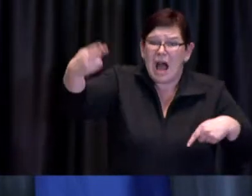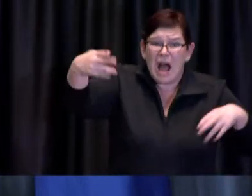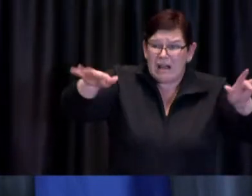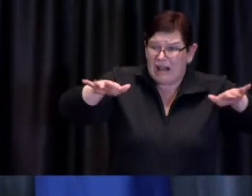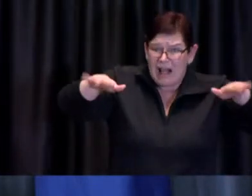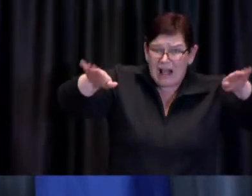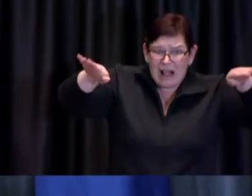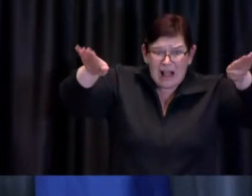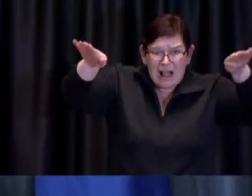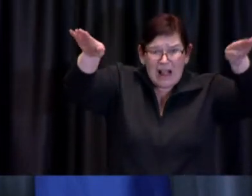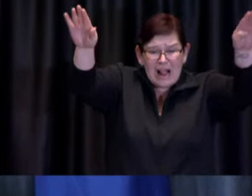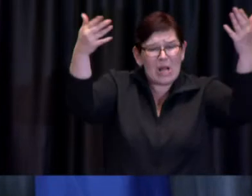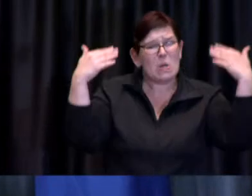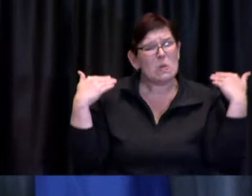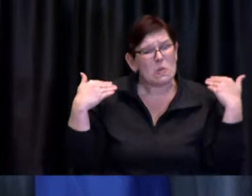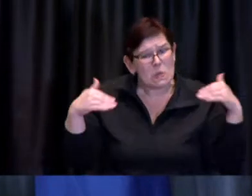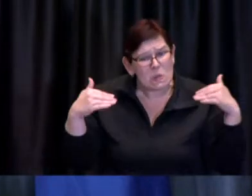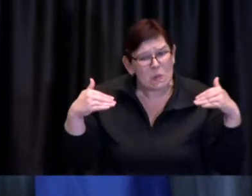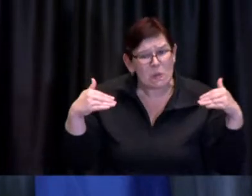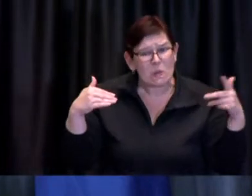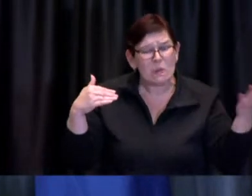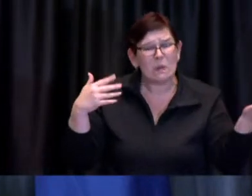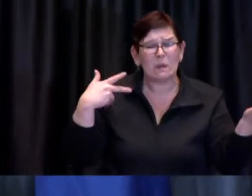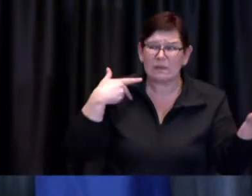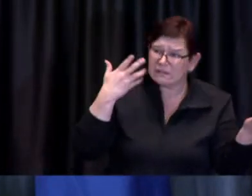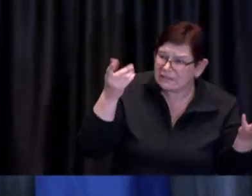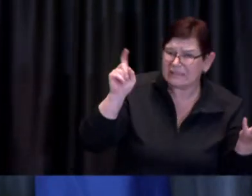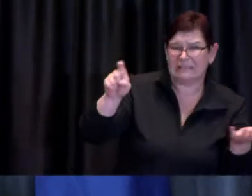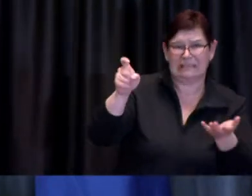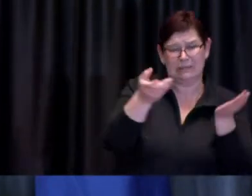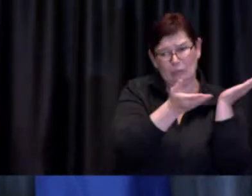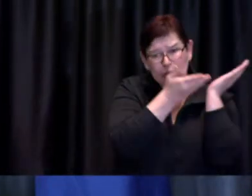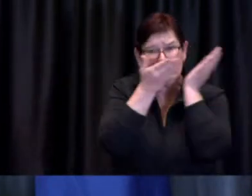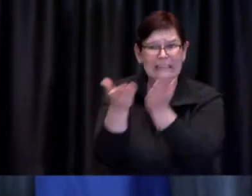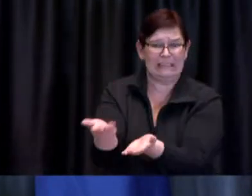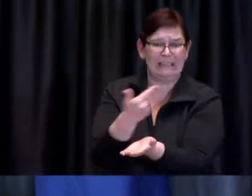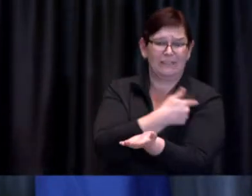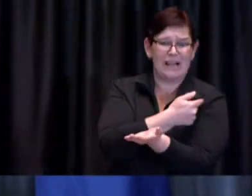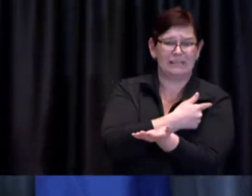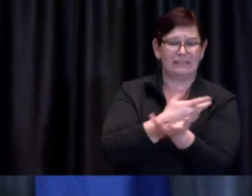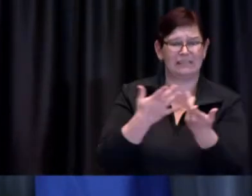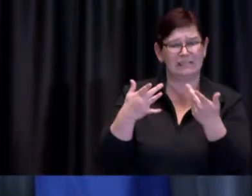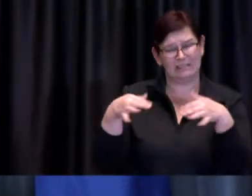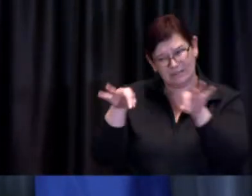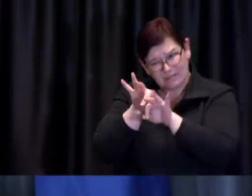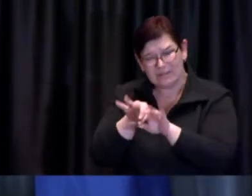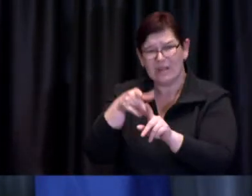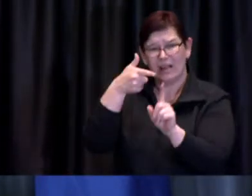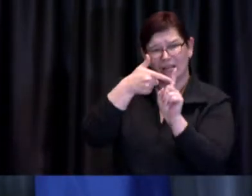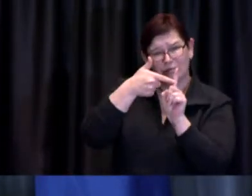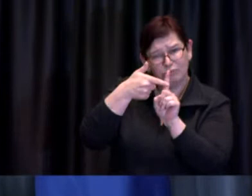the rate of hospitalization the rate of mortality associated with COVID-19 and some other factors